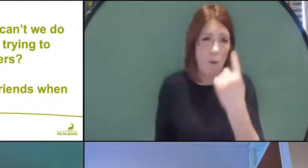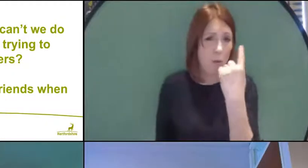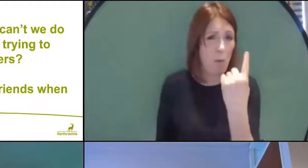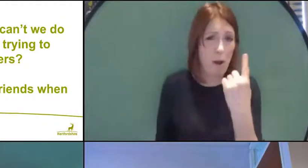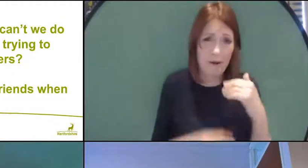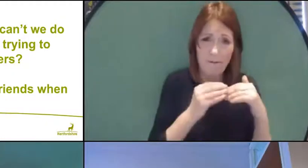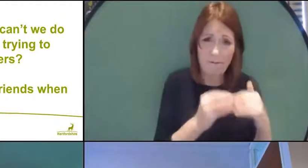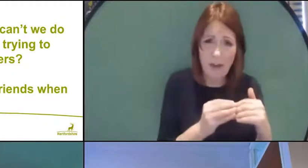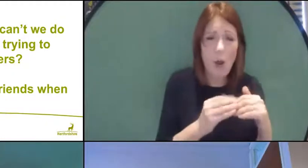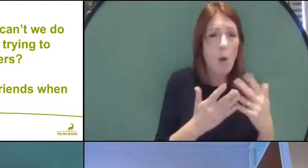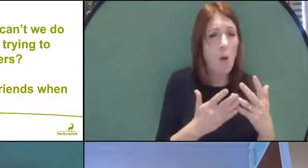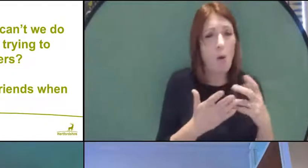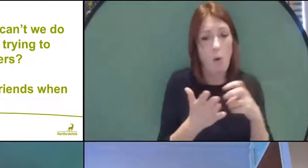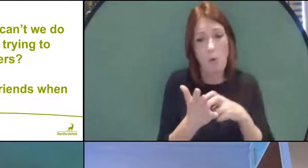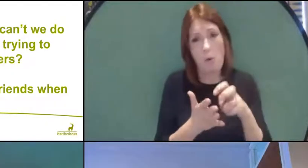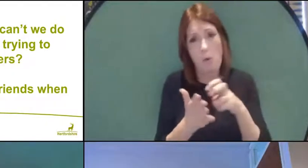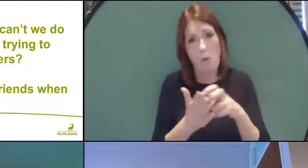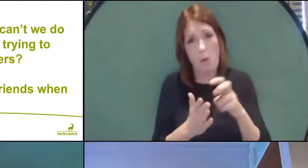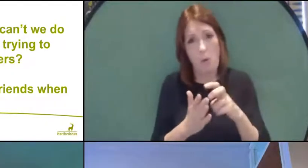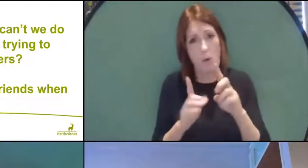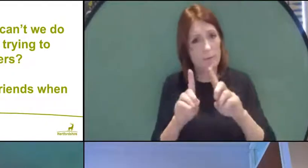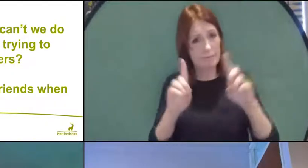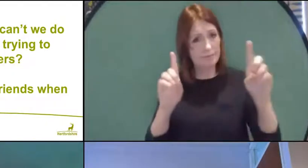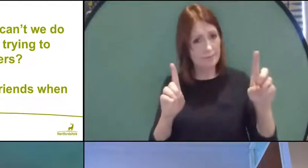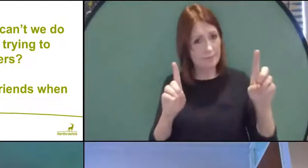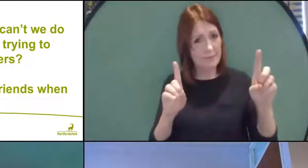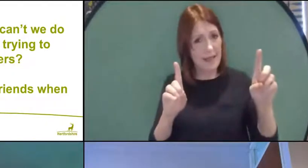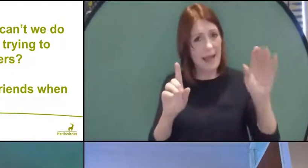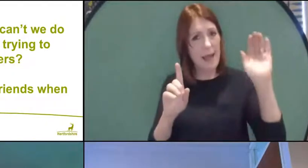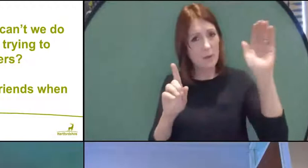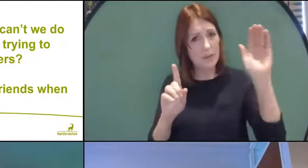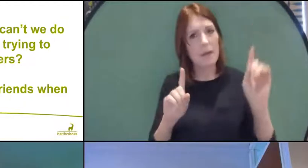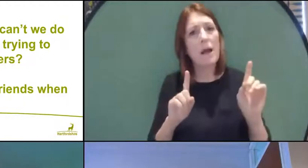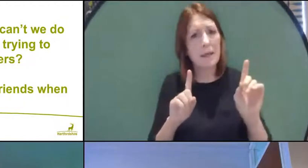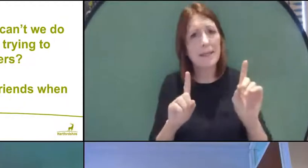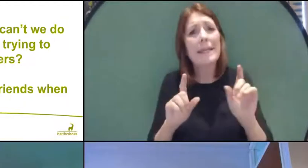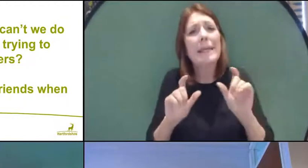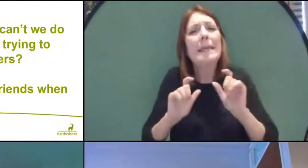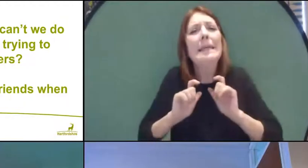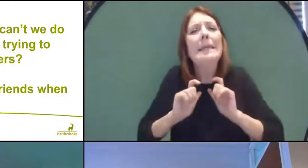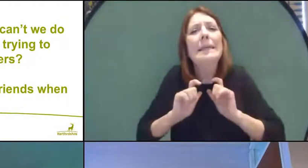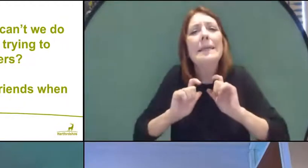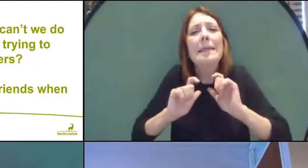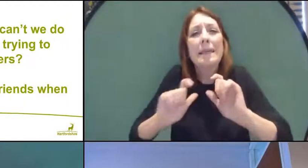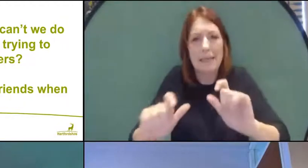outside, we're socially distancing, let's keep to those rules until we're told that we can see more